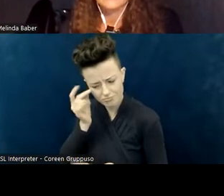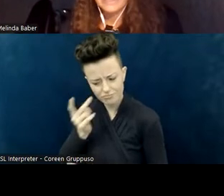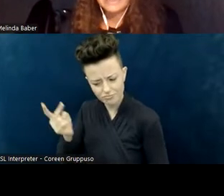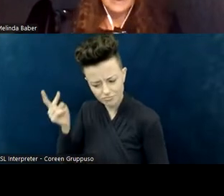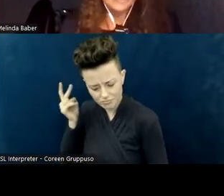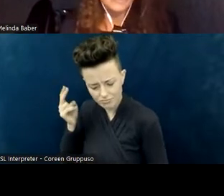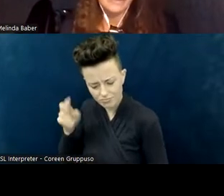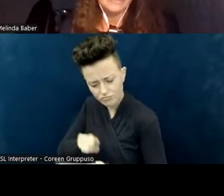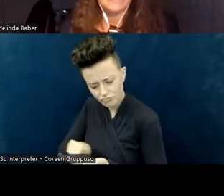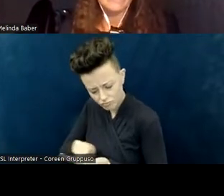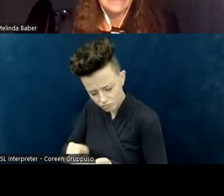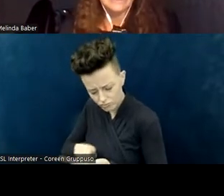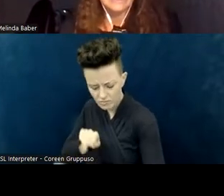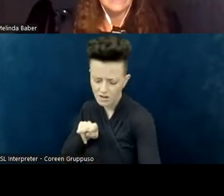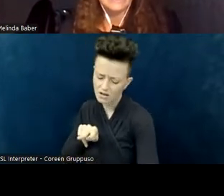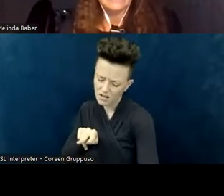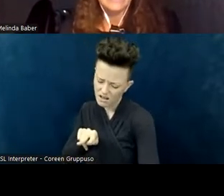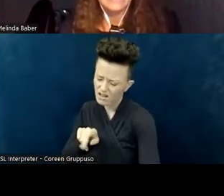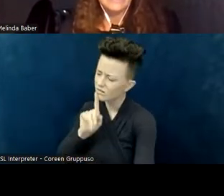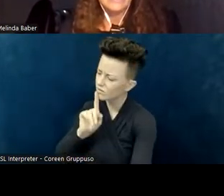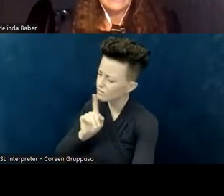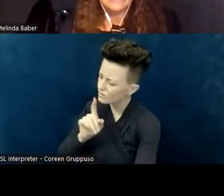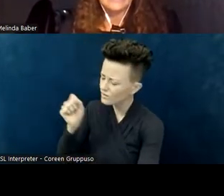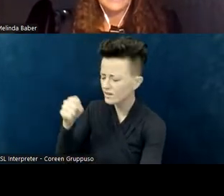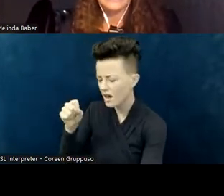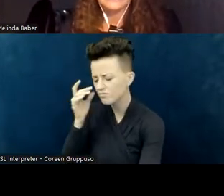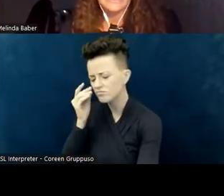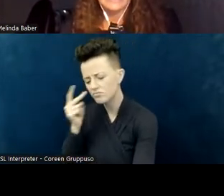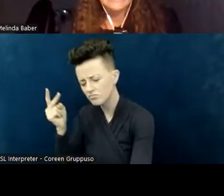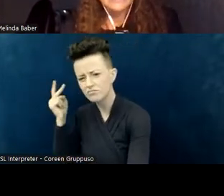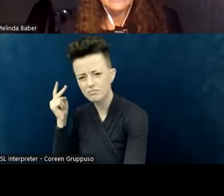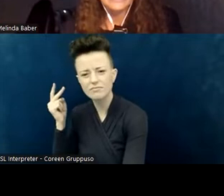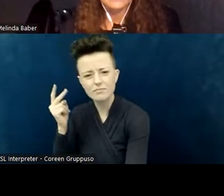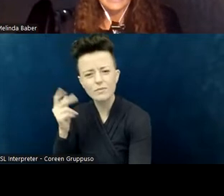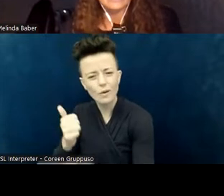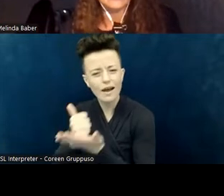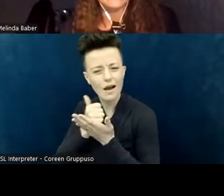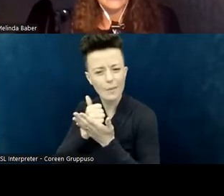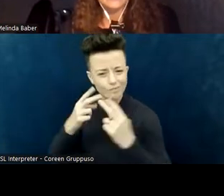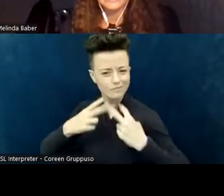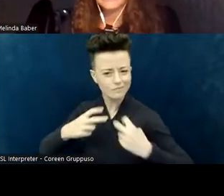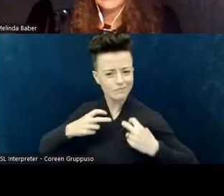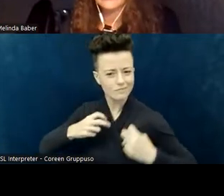might help with reflecting on the assumptions and attitudes that you bring to other people